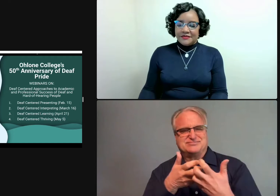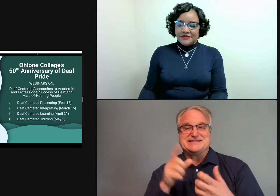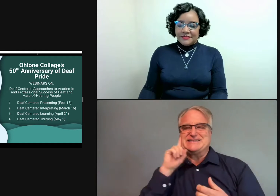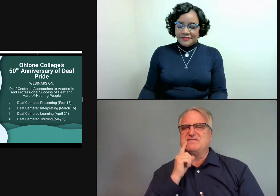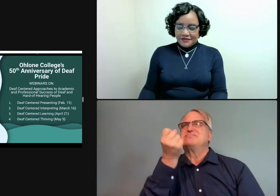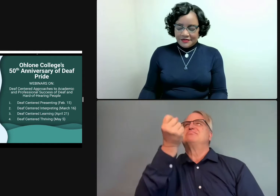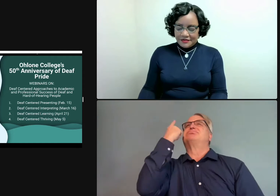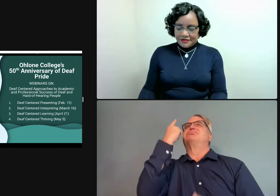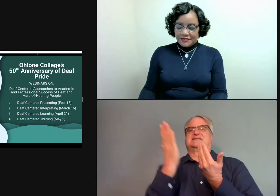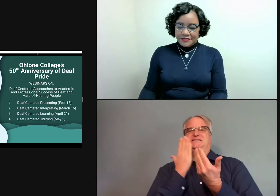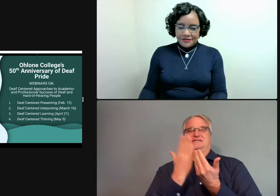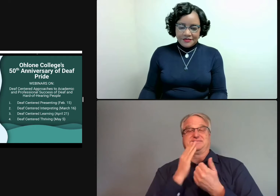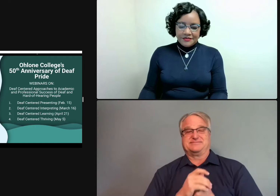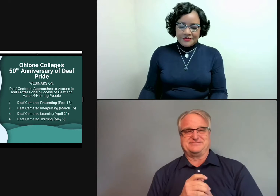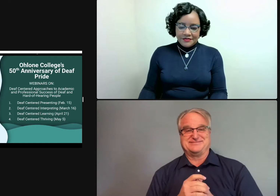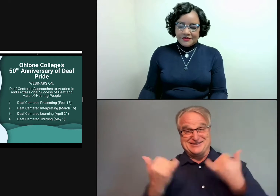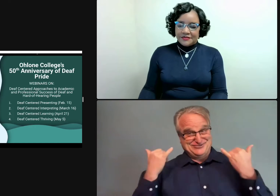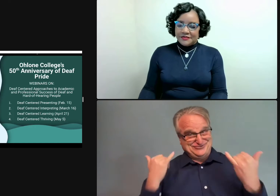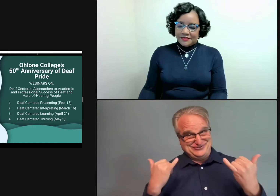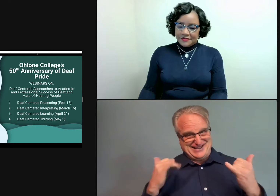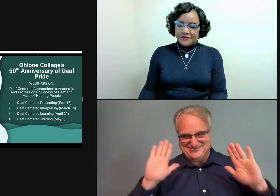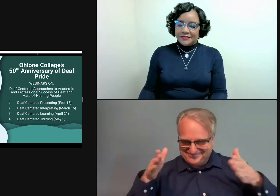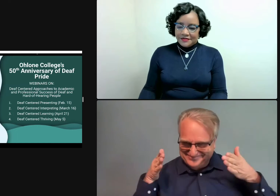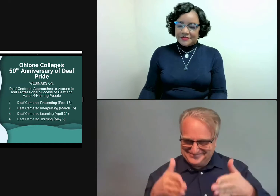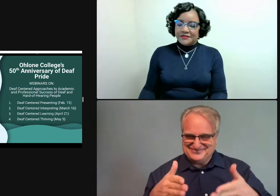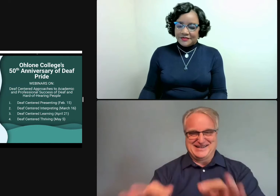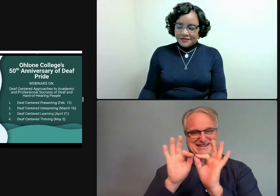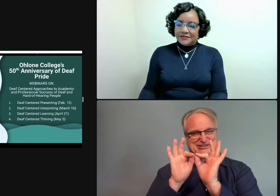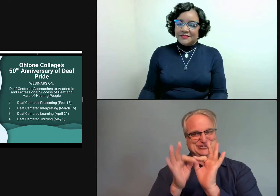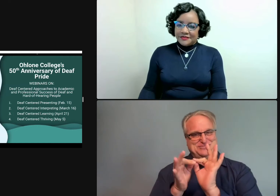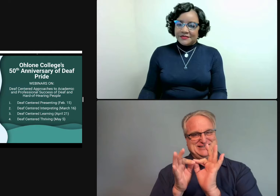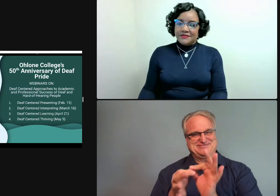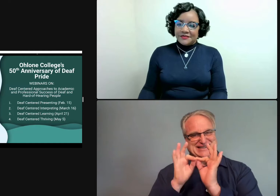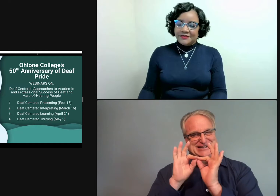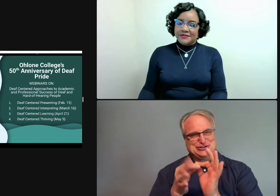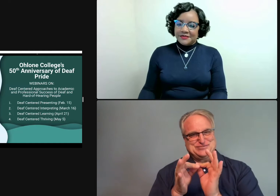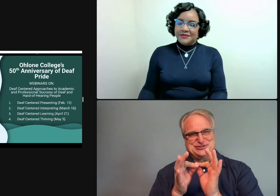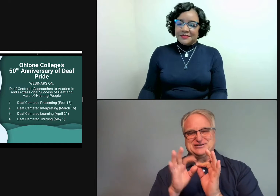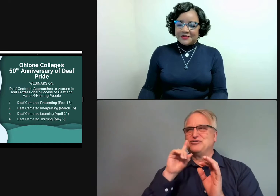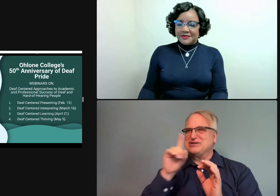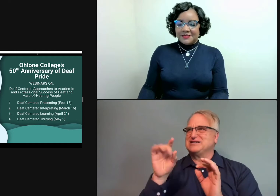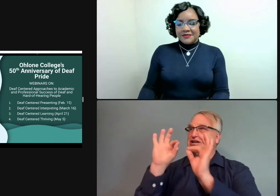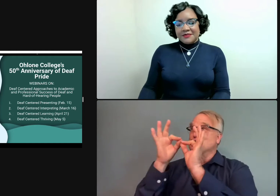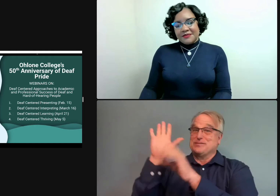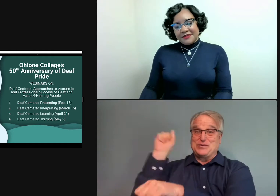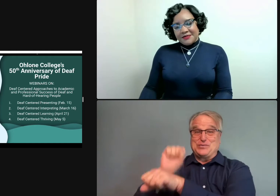The idea is how a presenter who's presenting to a deaf audience can best accommodate the audience and get their message across